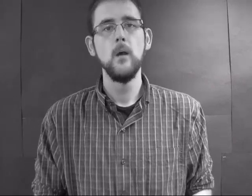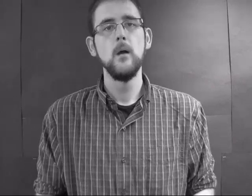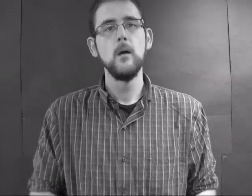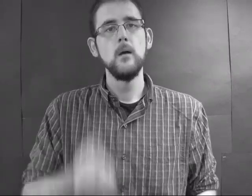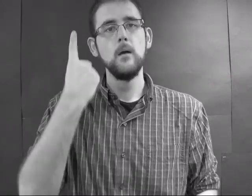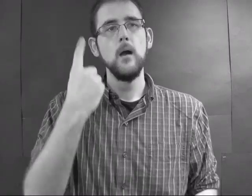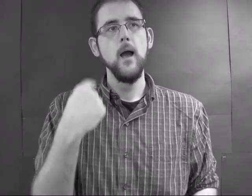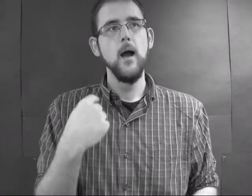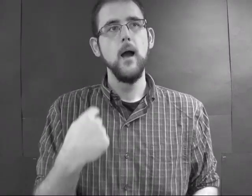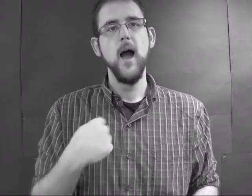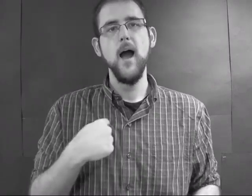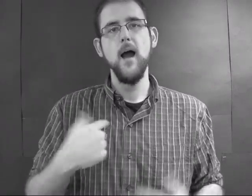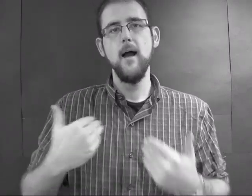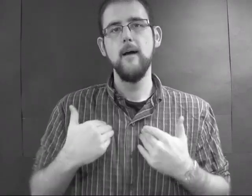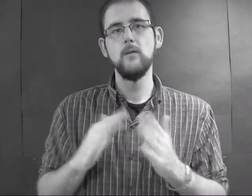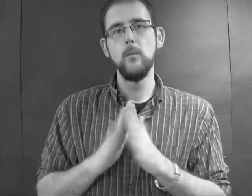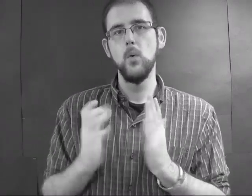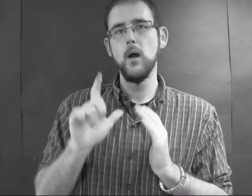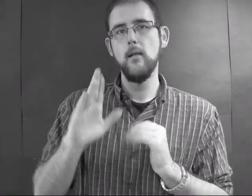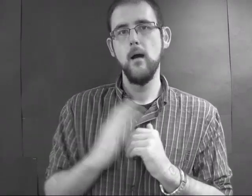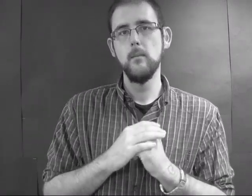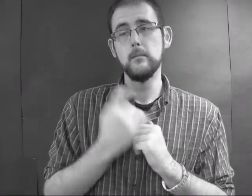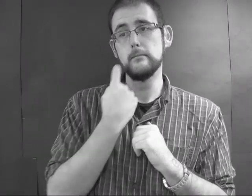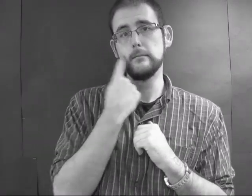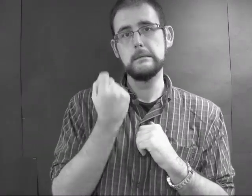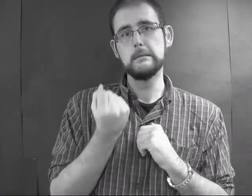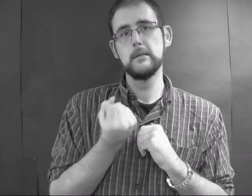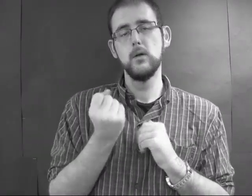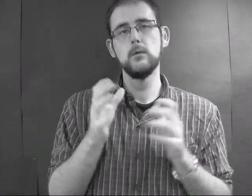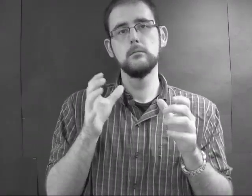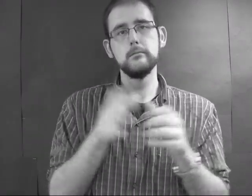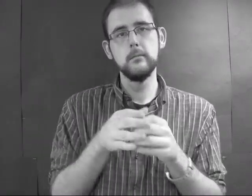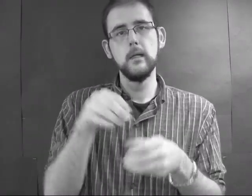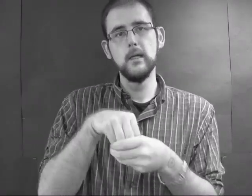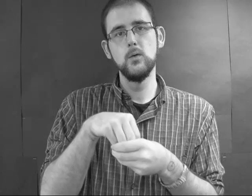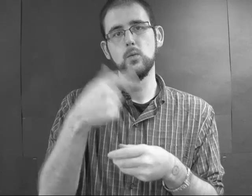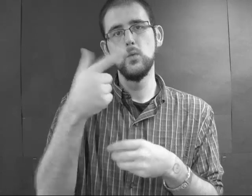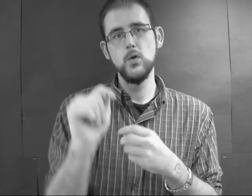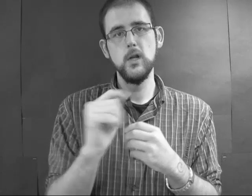See, I have a book club, and we got together this past weekend in Georgetown